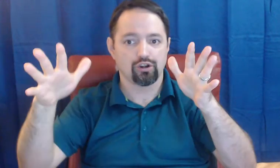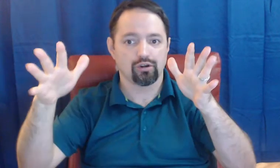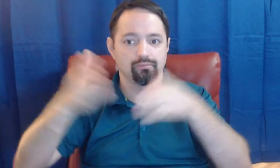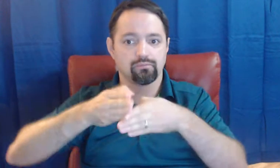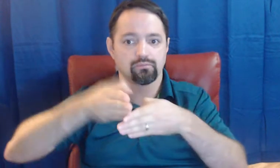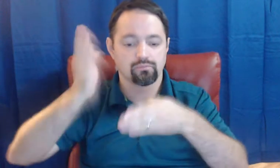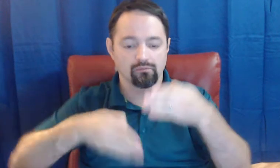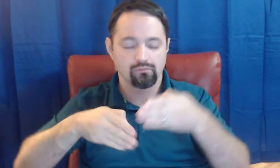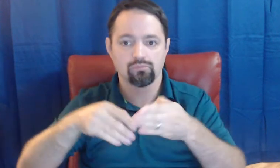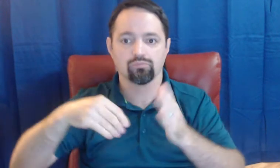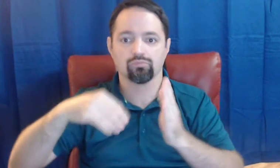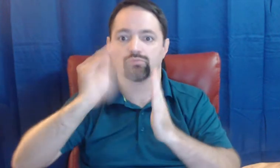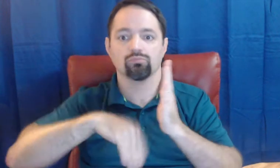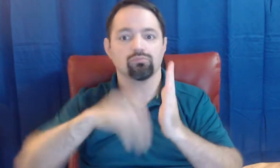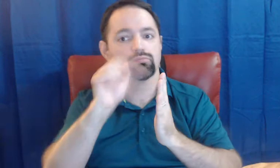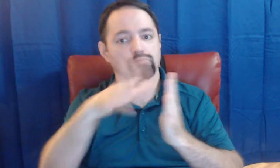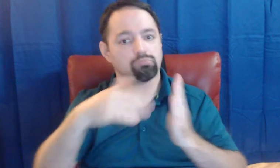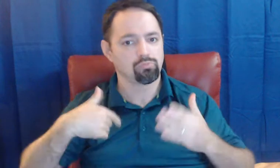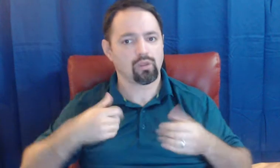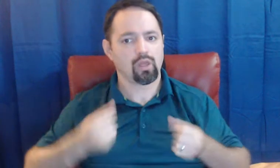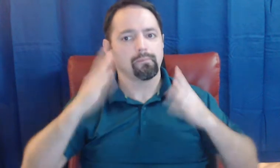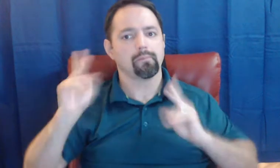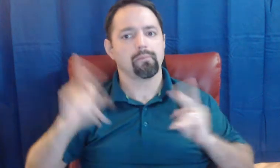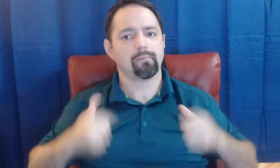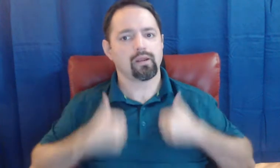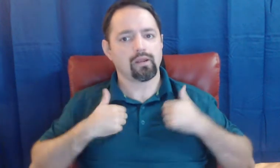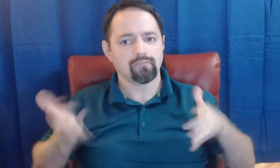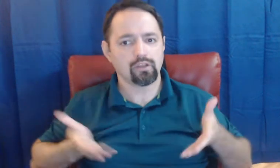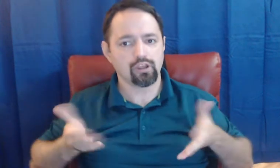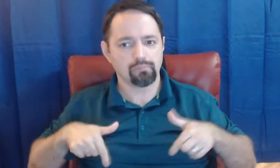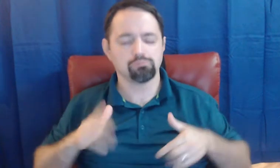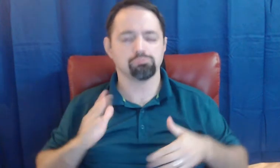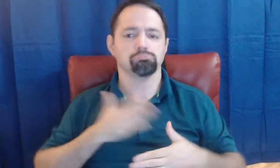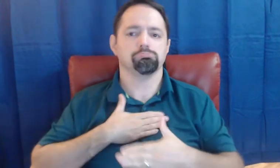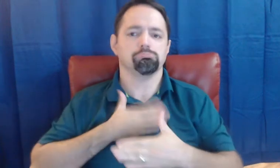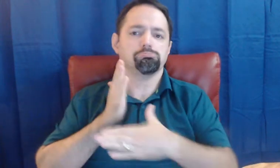how many people live here, average income, other little things